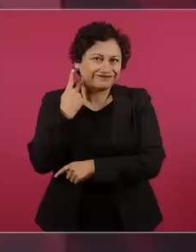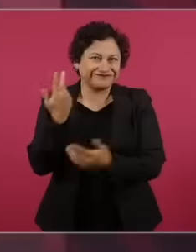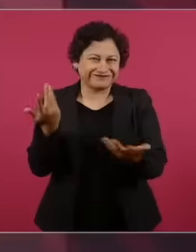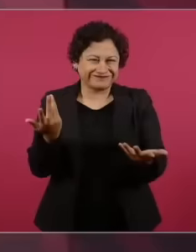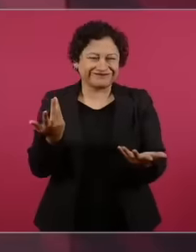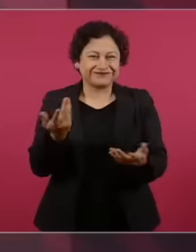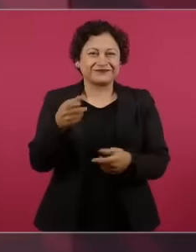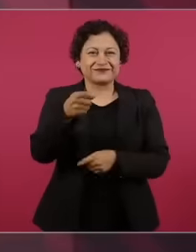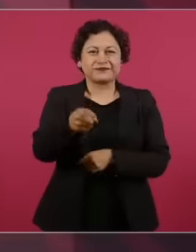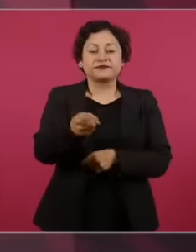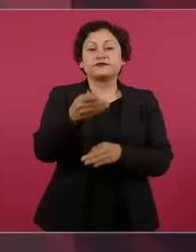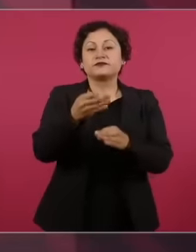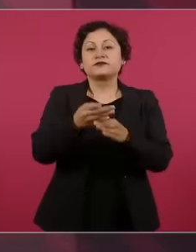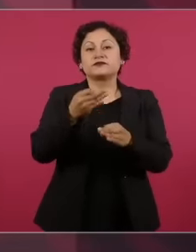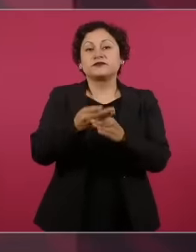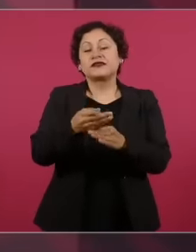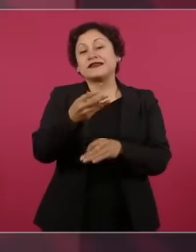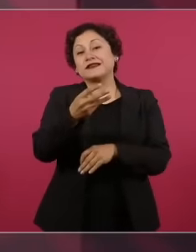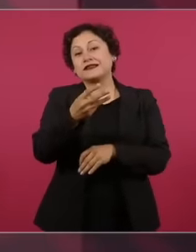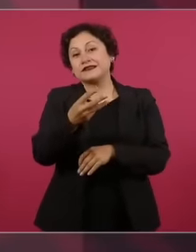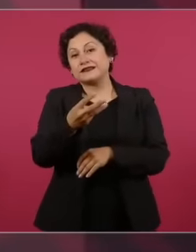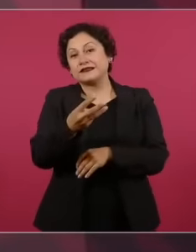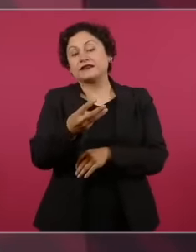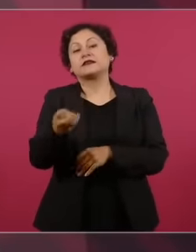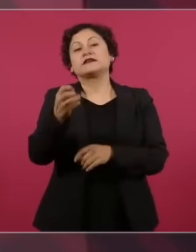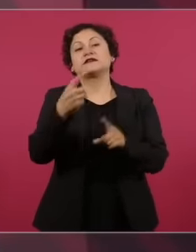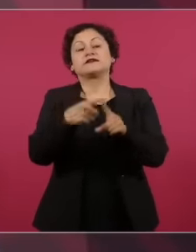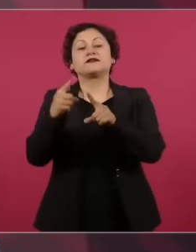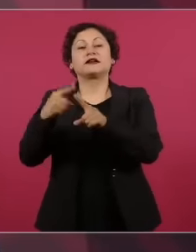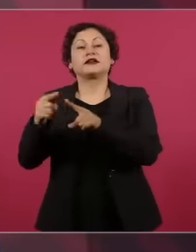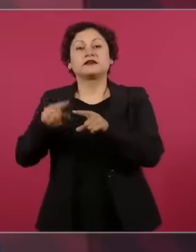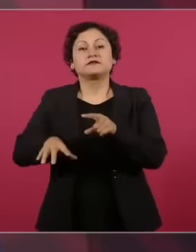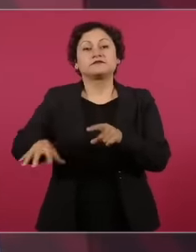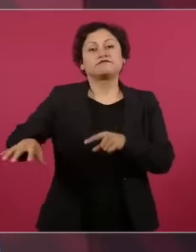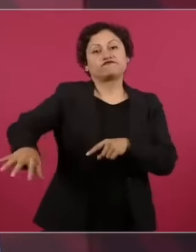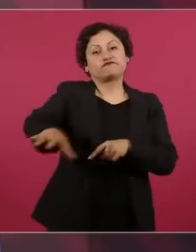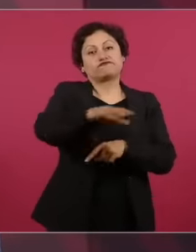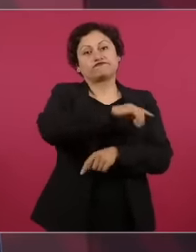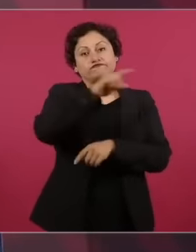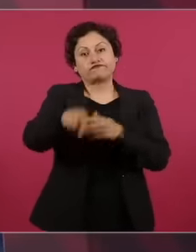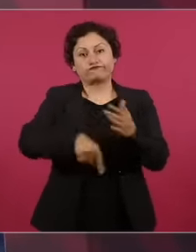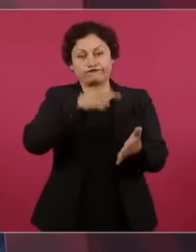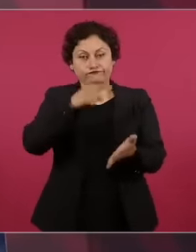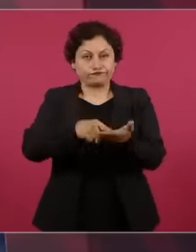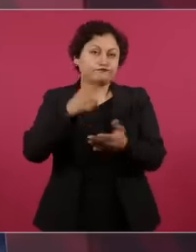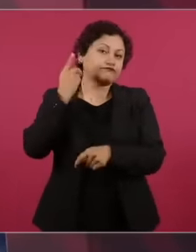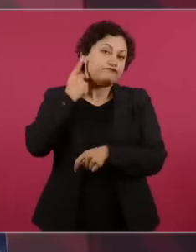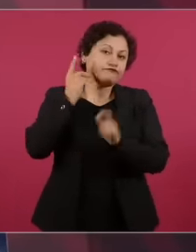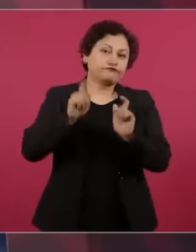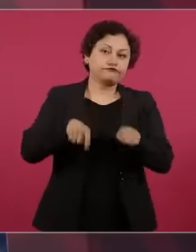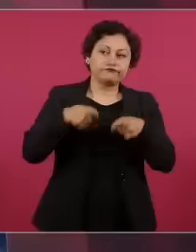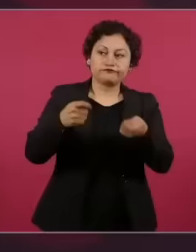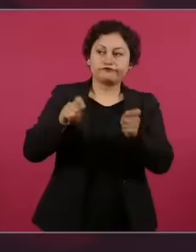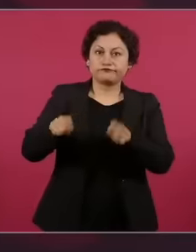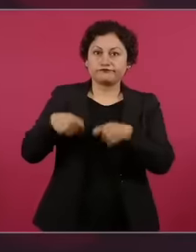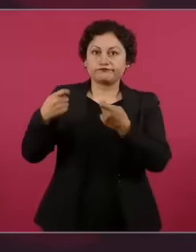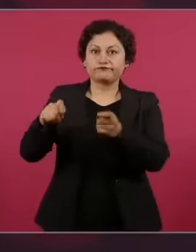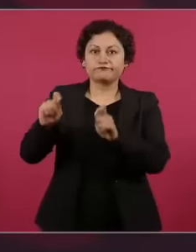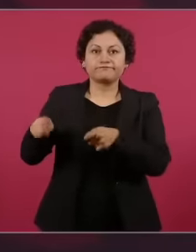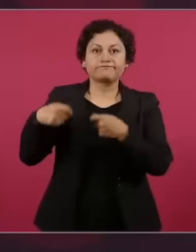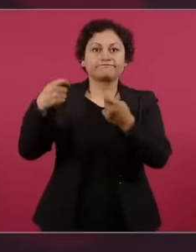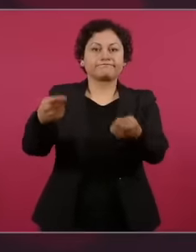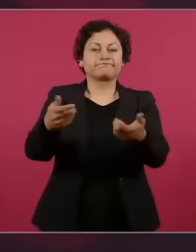federal districts. and Claudia and